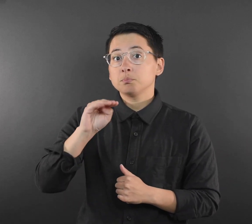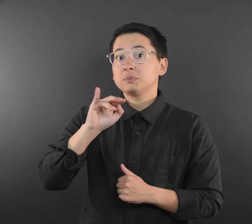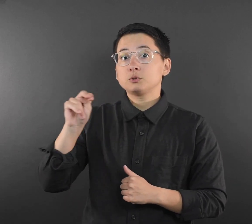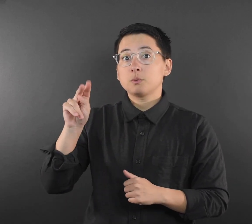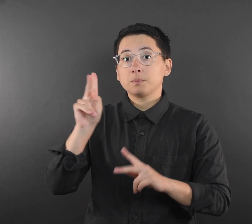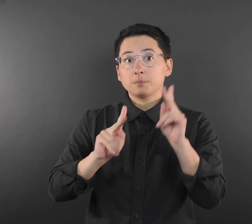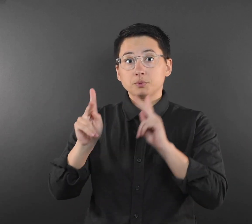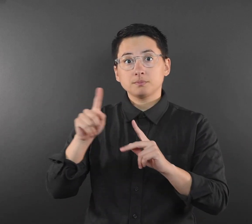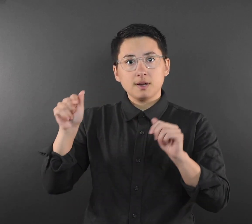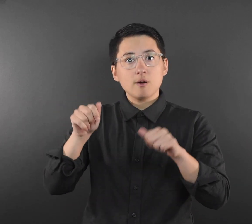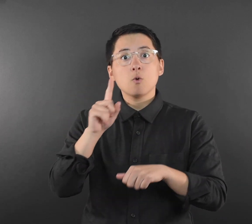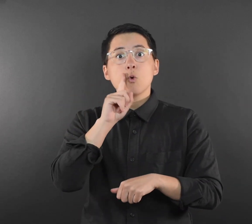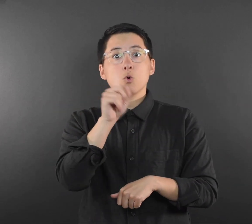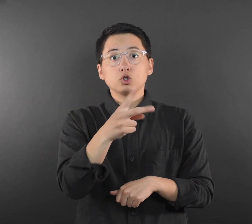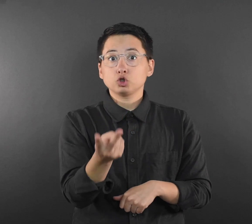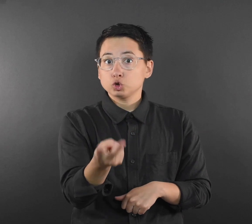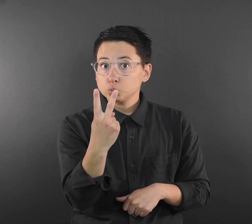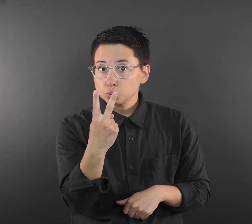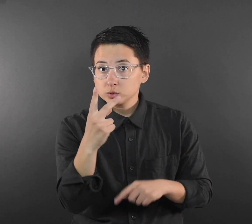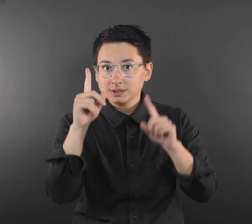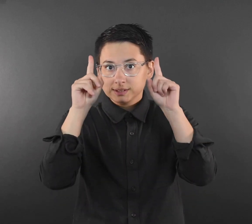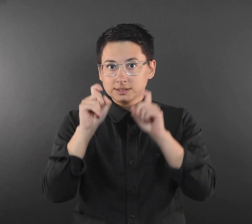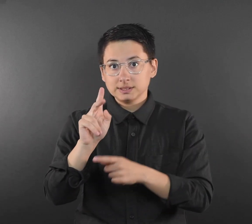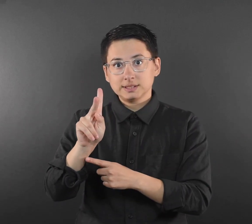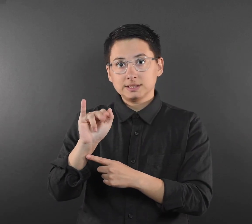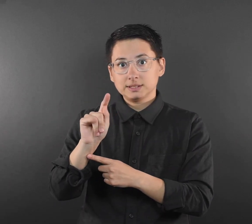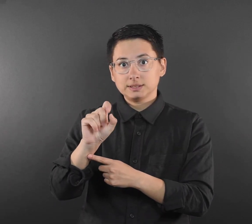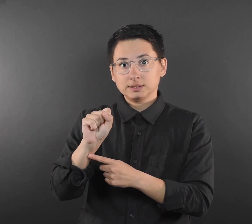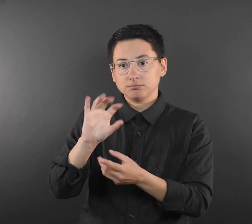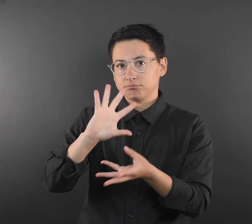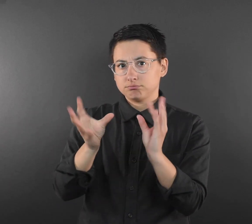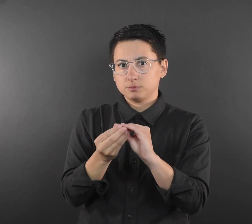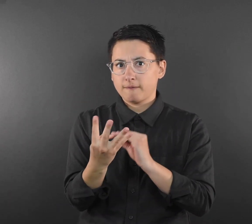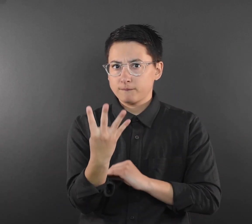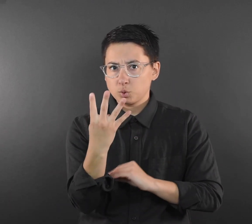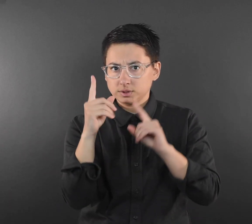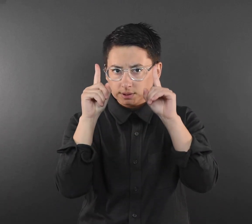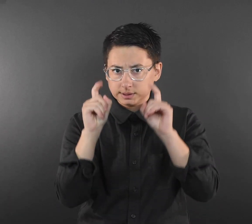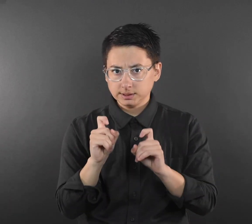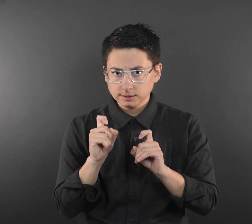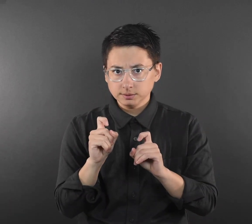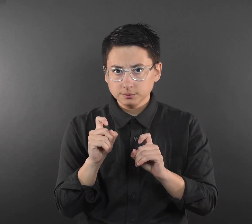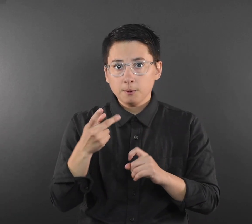test kits (for a total of four tests) per household through an online ordering system.